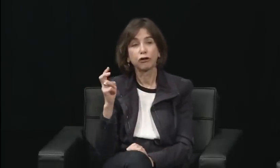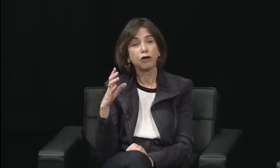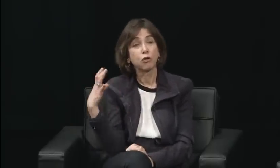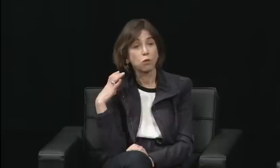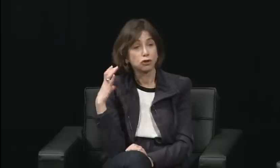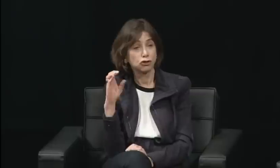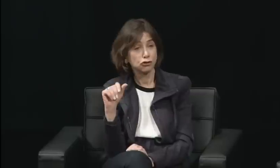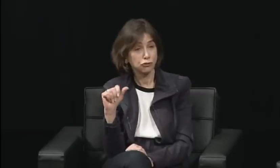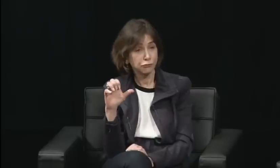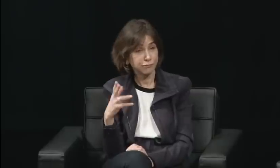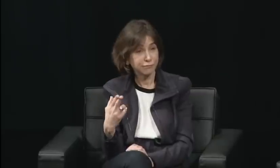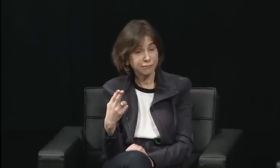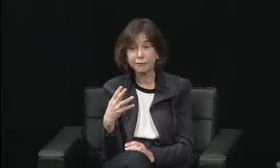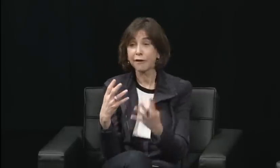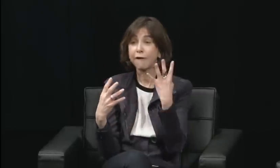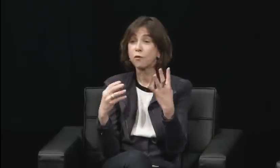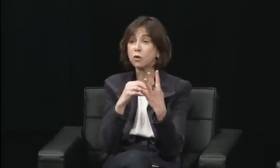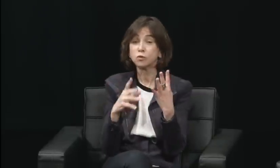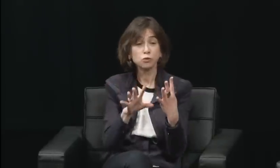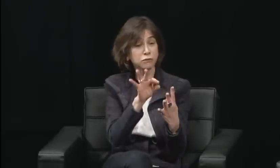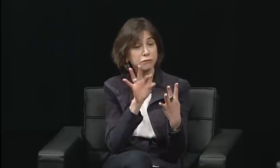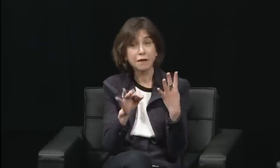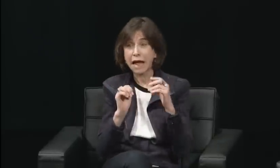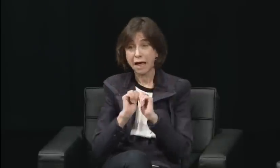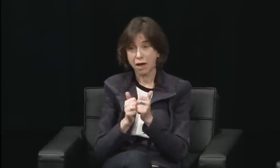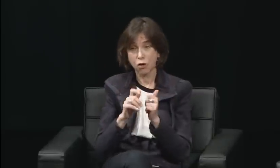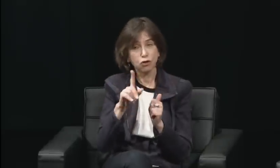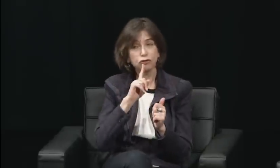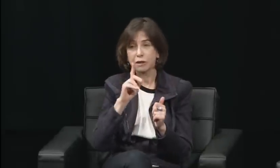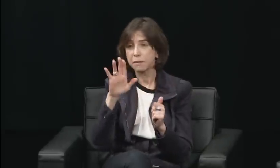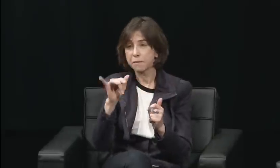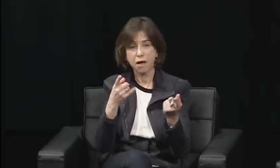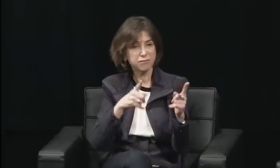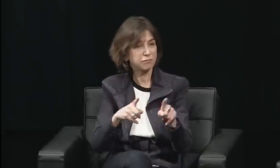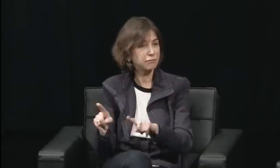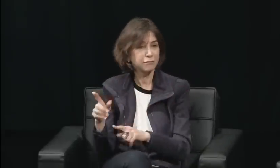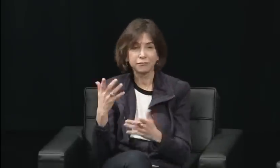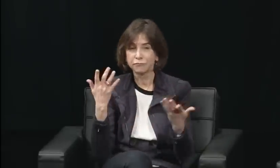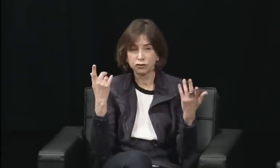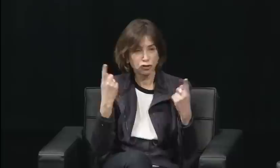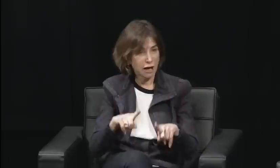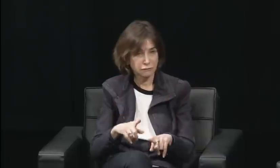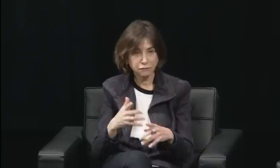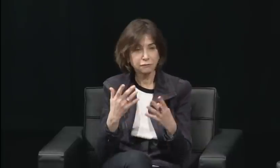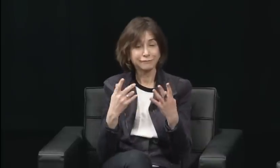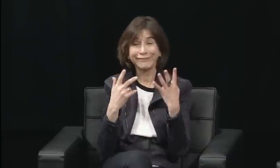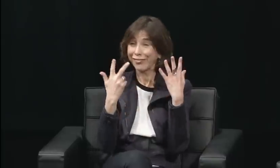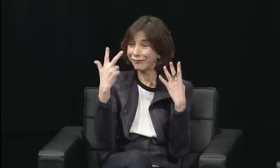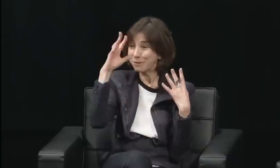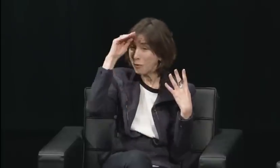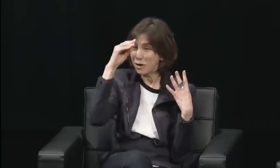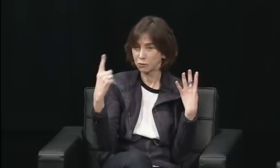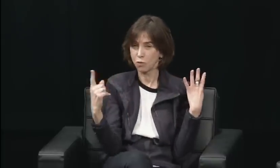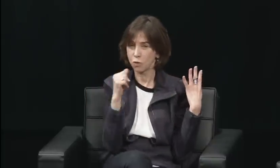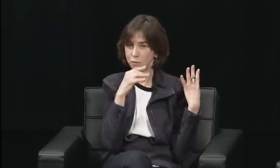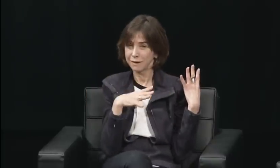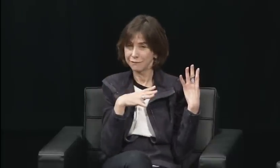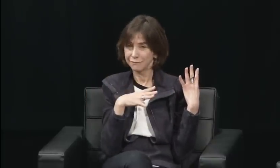But we knew we had those two finalists who were deaf, so we were curious about why the hearing woman was chosen,